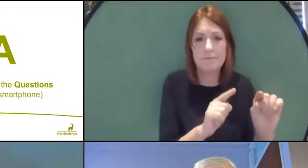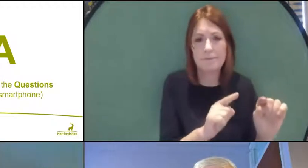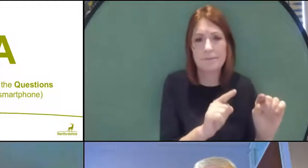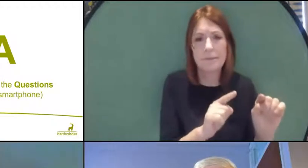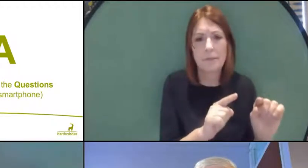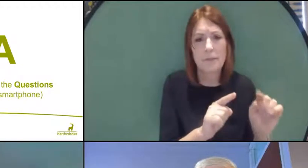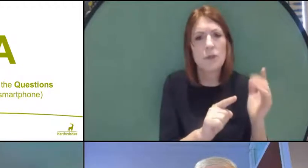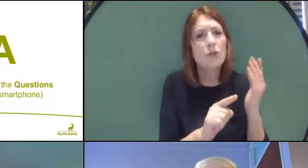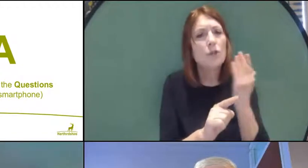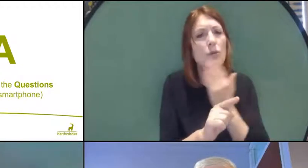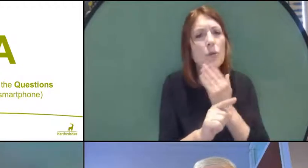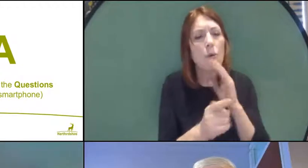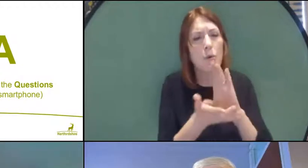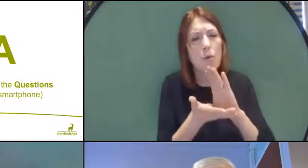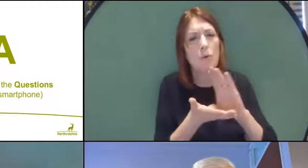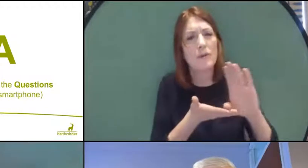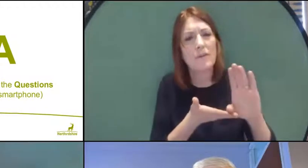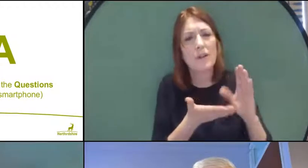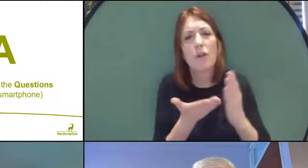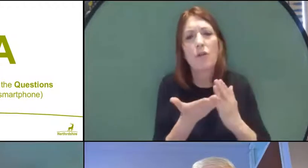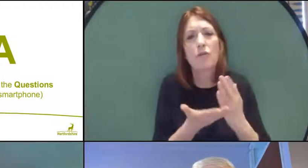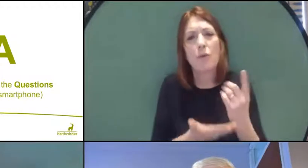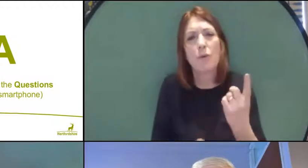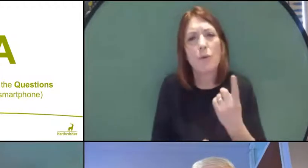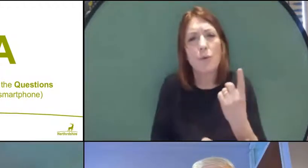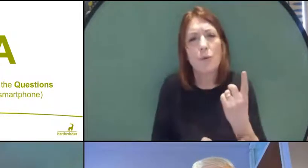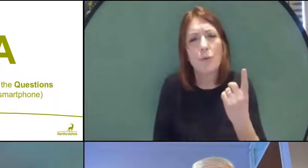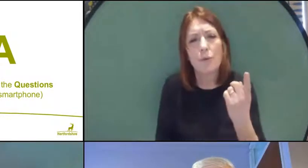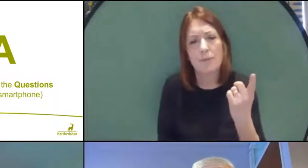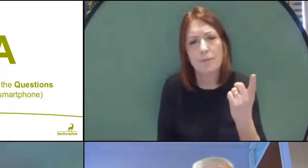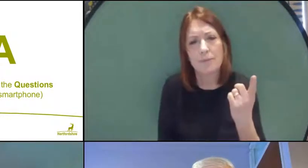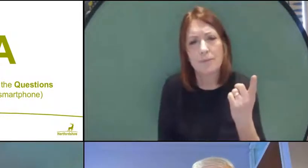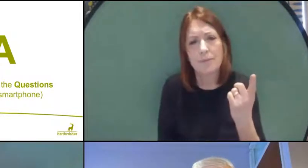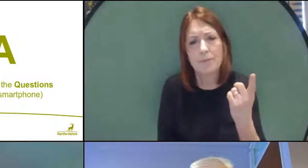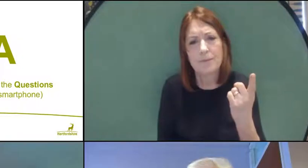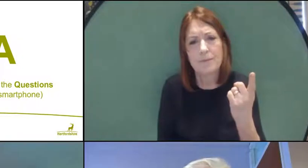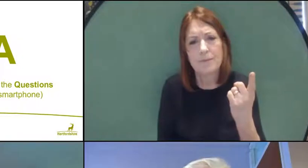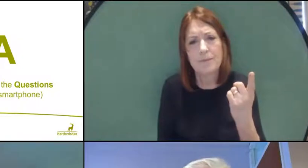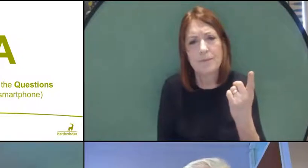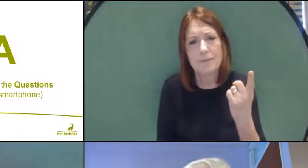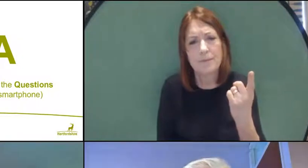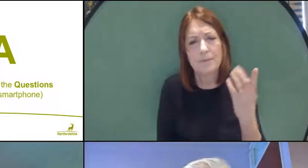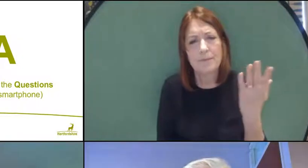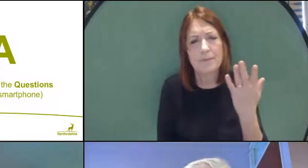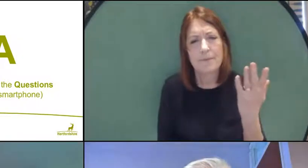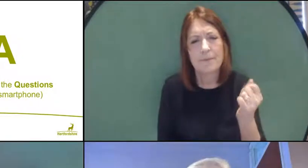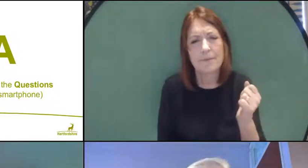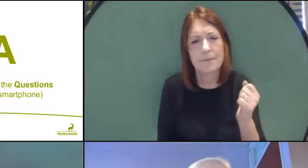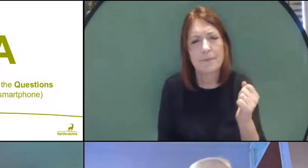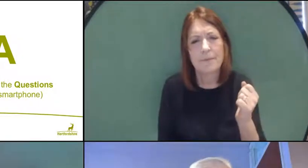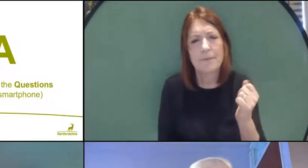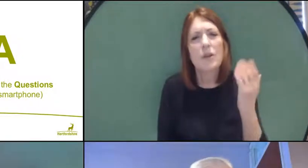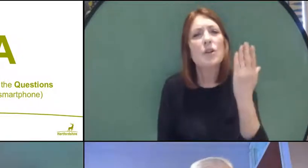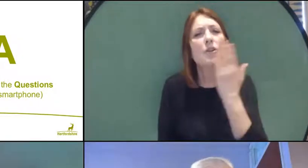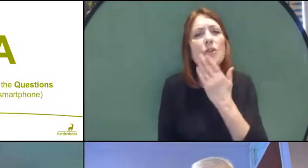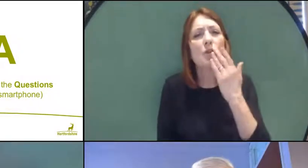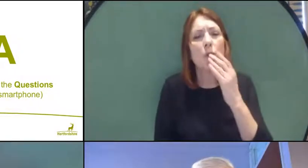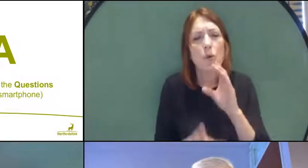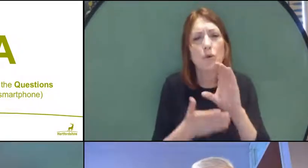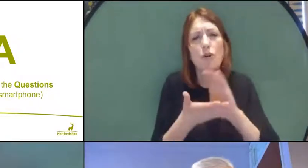funded by the dedicated schools grant and that is protected.